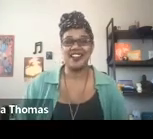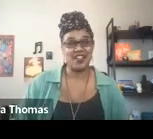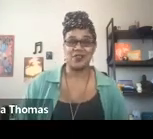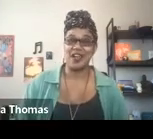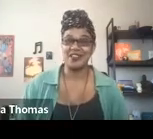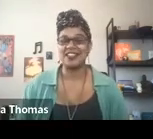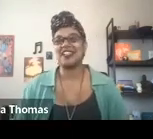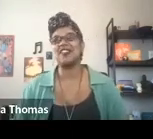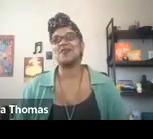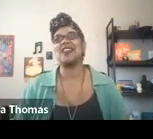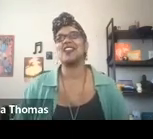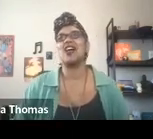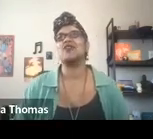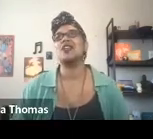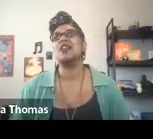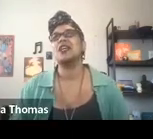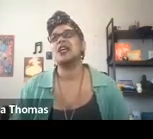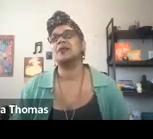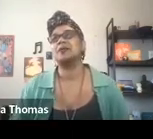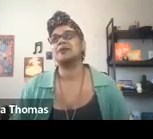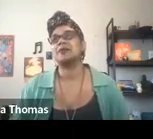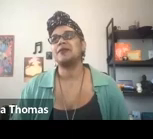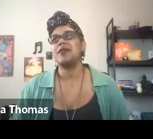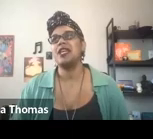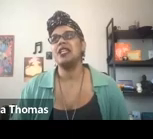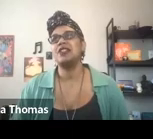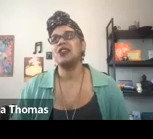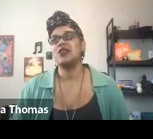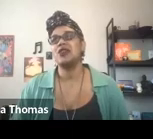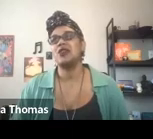not thriving, let alone being alive.